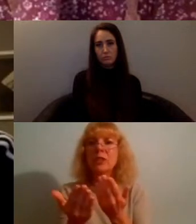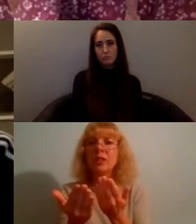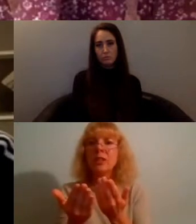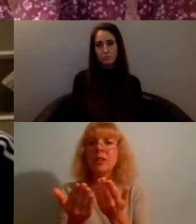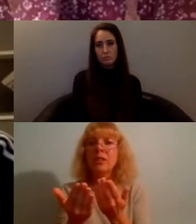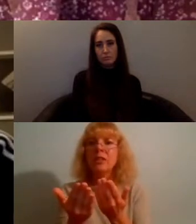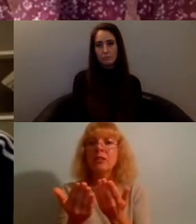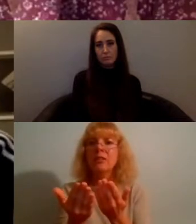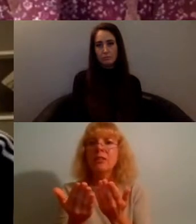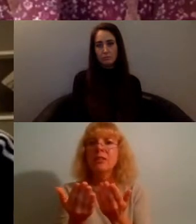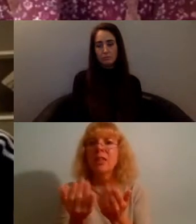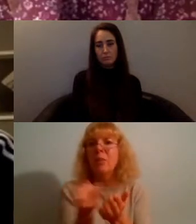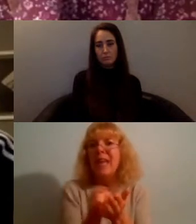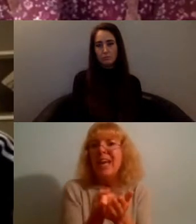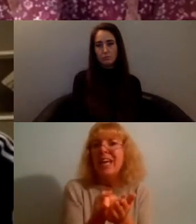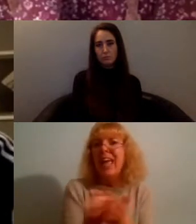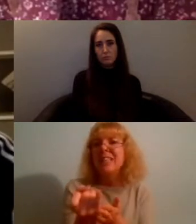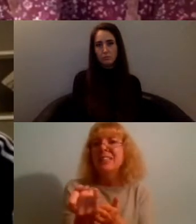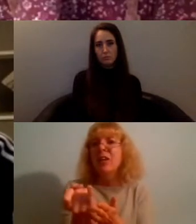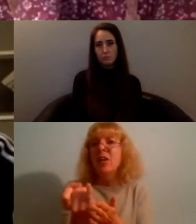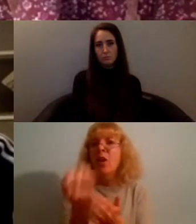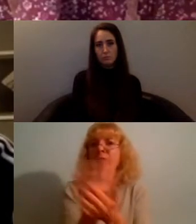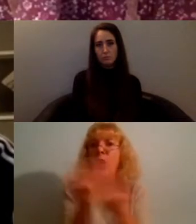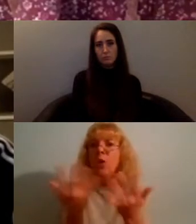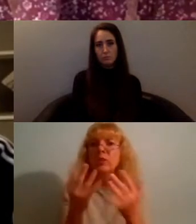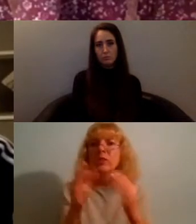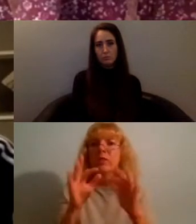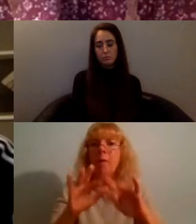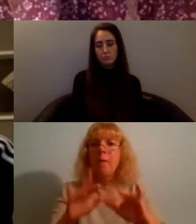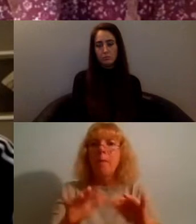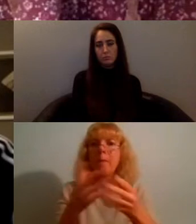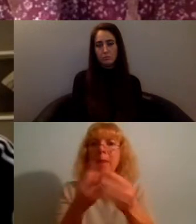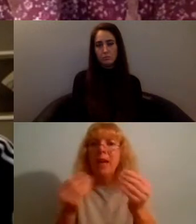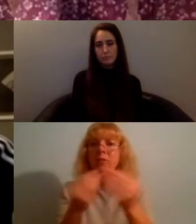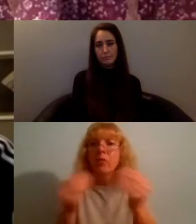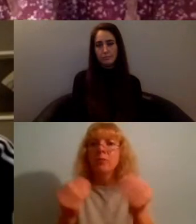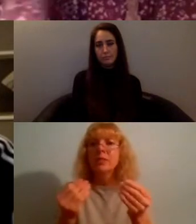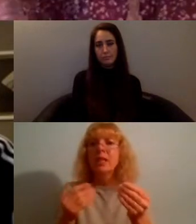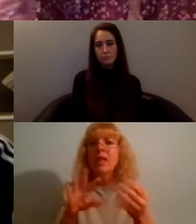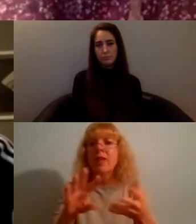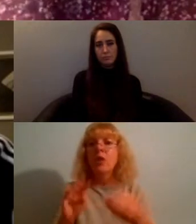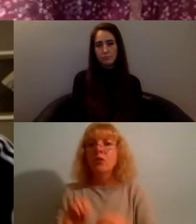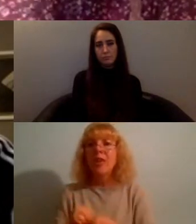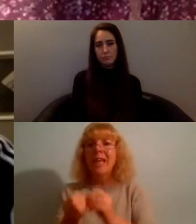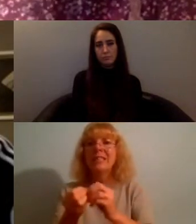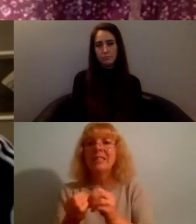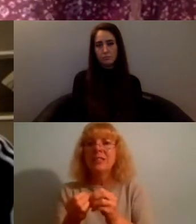yeah what a lot of platforms and spaces that are created for us and not by us what they perpetuate